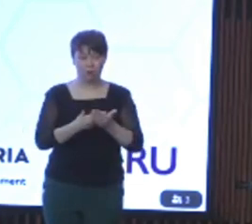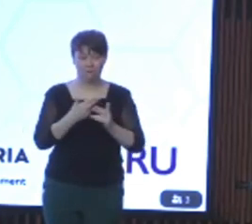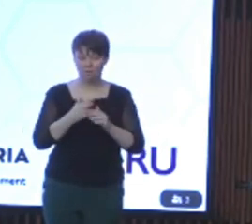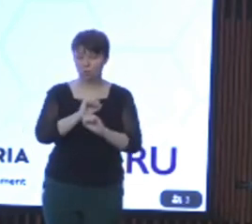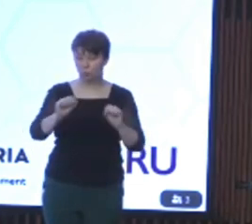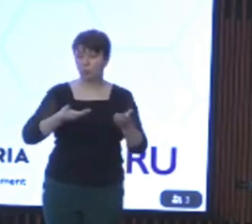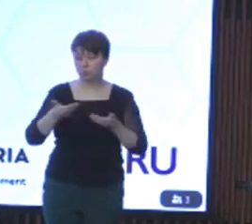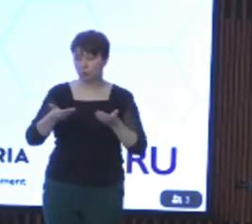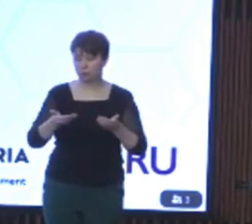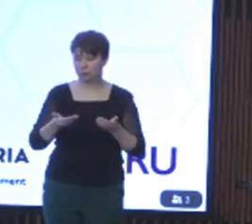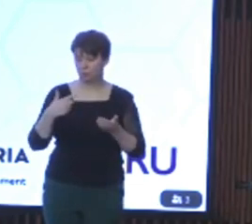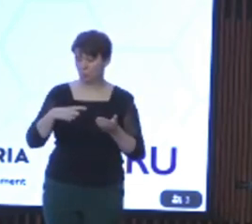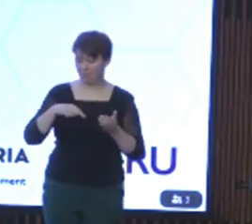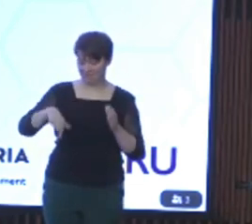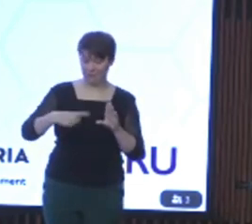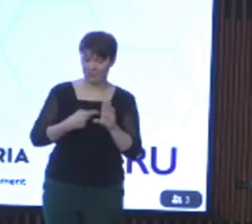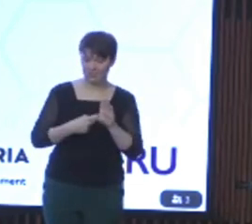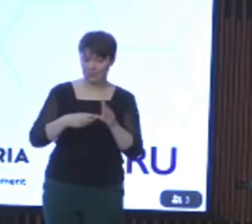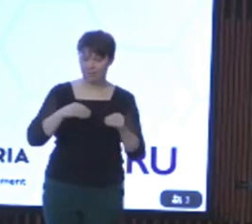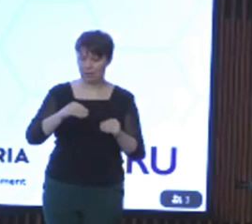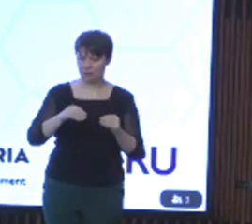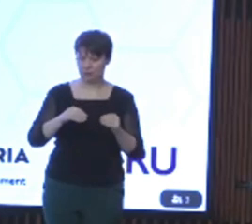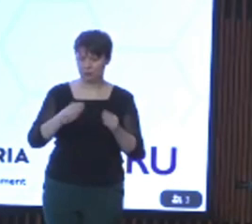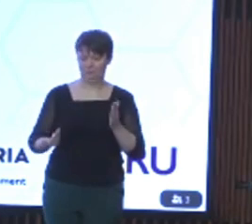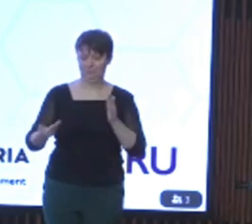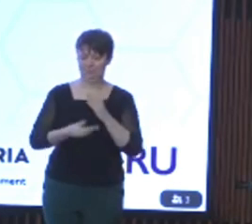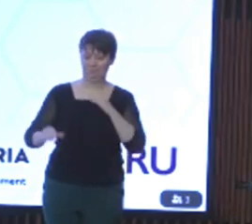in this year's budget we also allocated an additional 1.8 million dollars for this program.